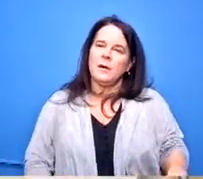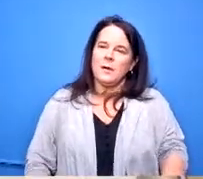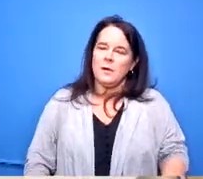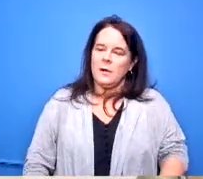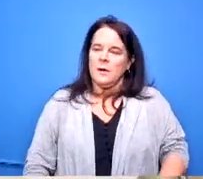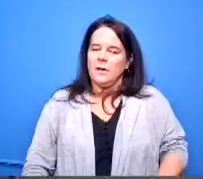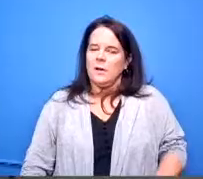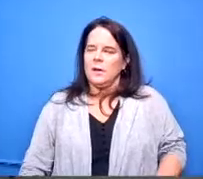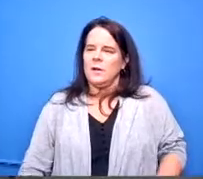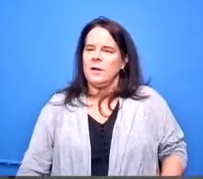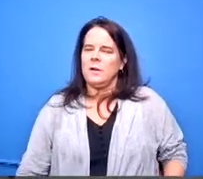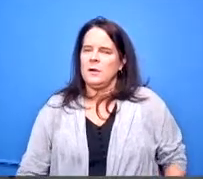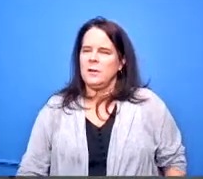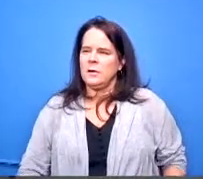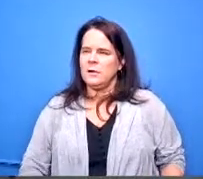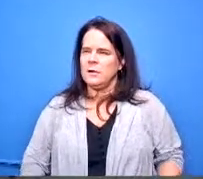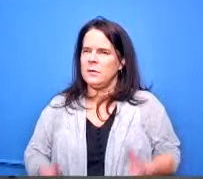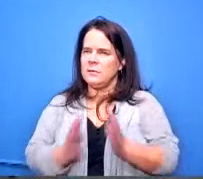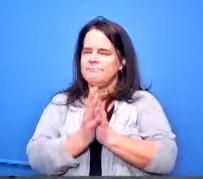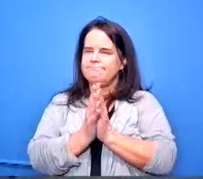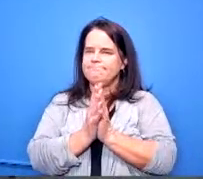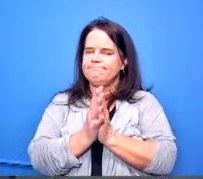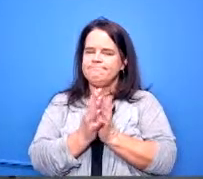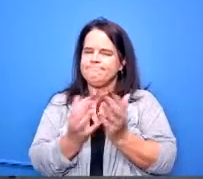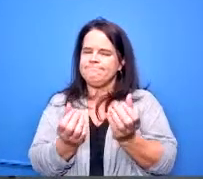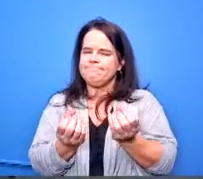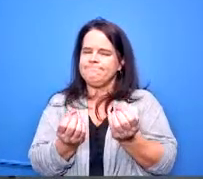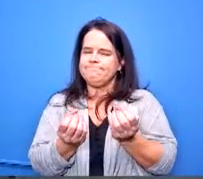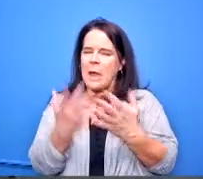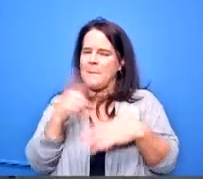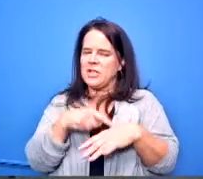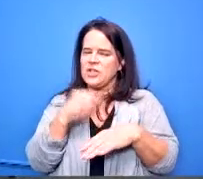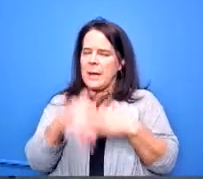is usually the turnaround time like how long does that process take it depends on how fast